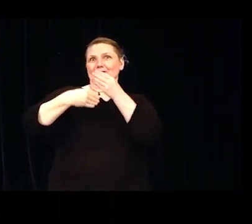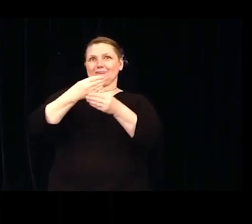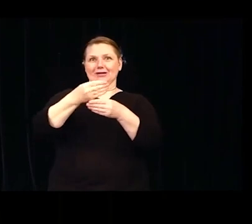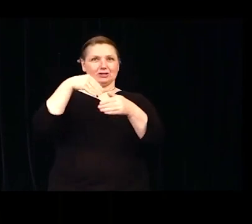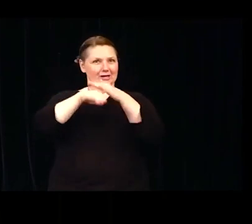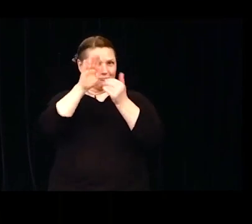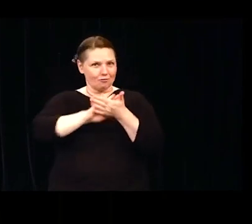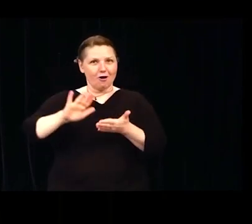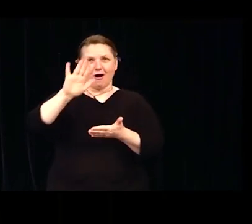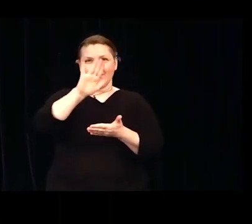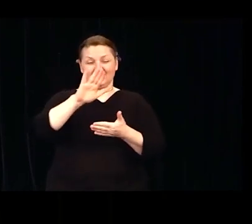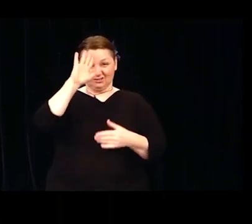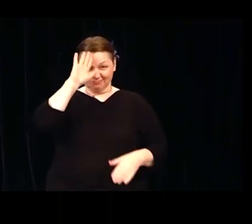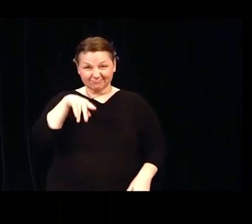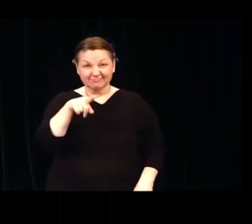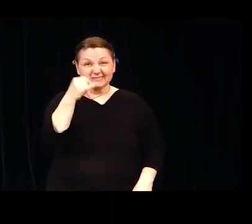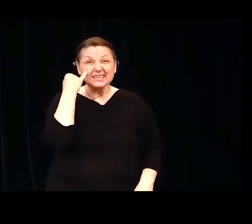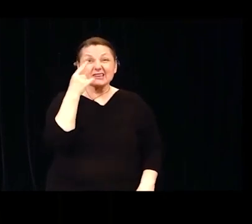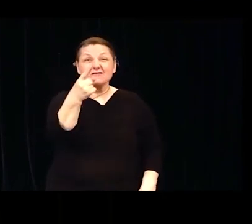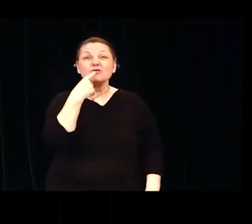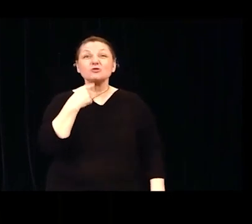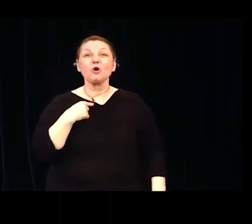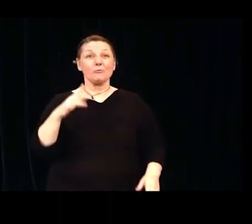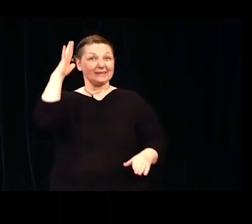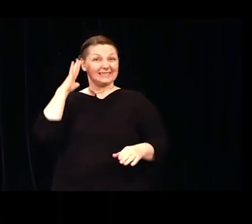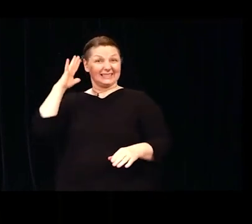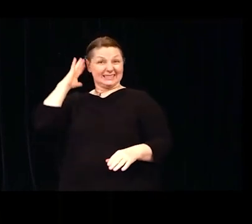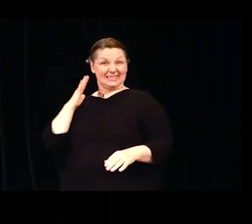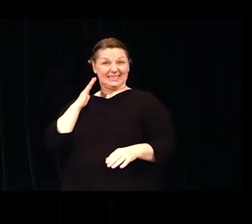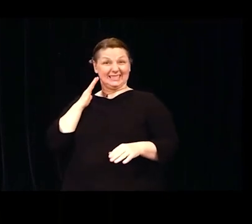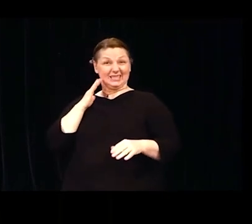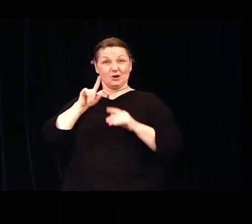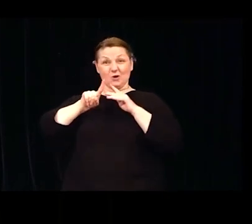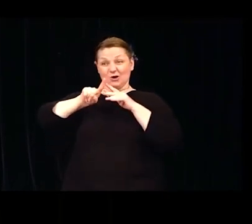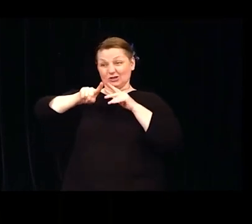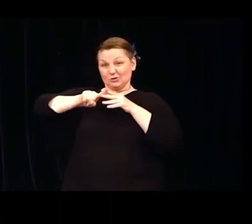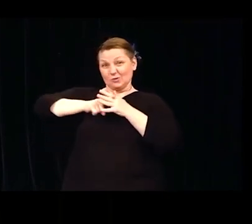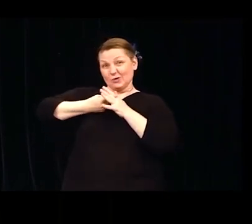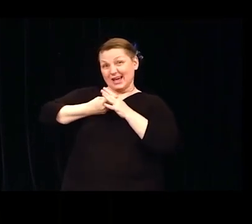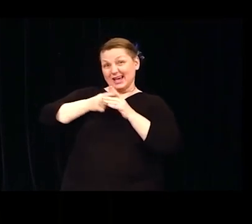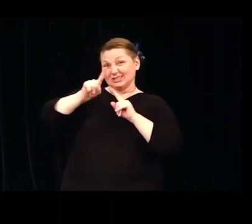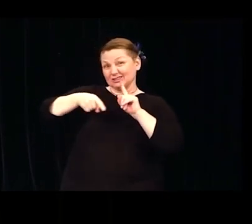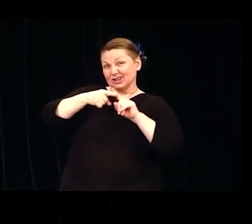when I first started school at HCC that I would be standing before you today